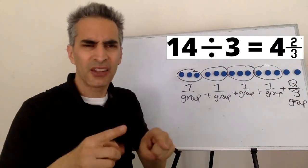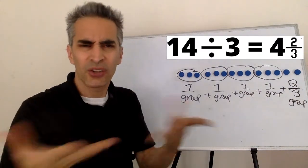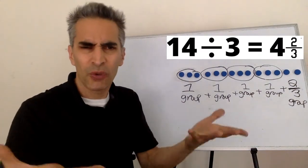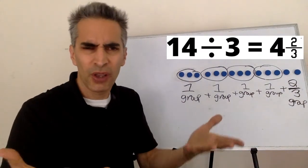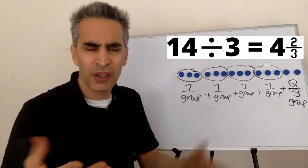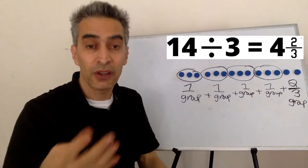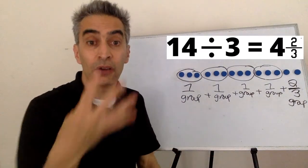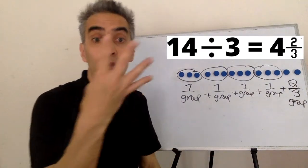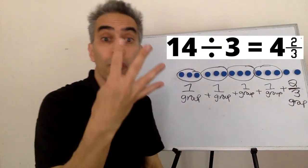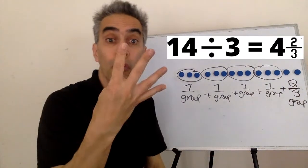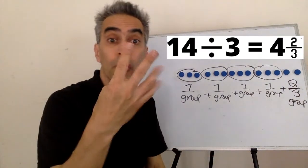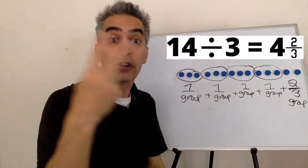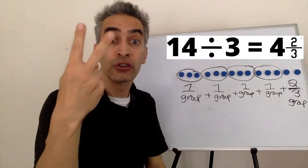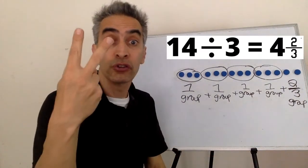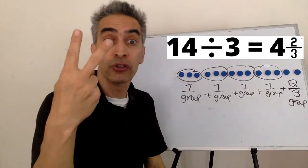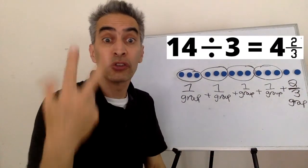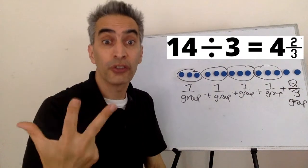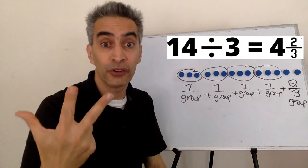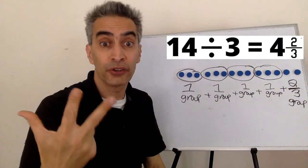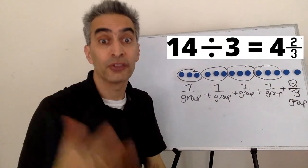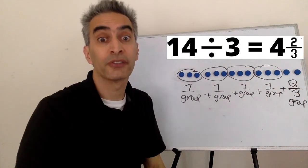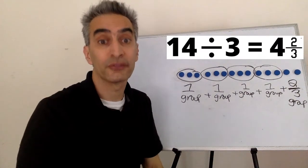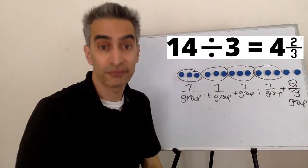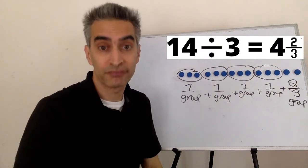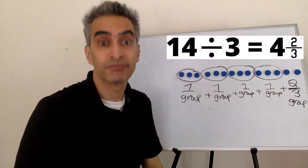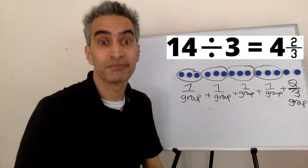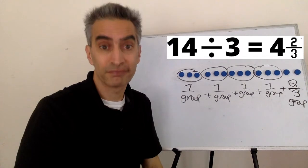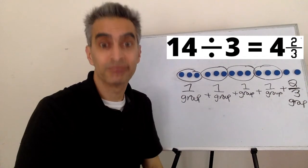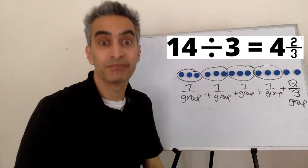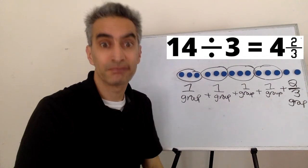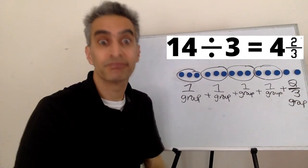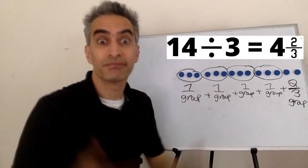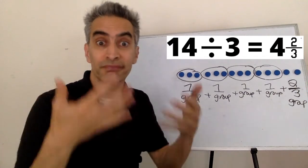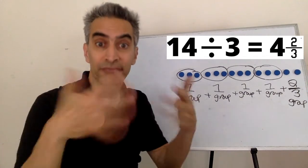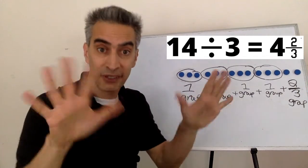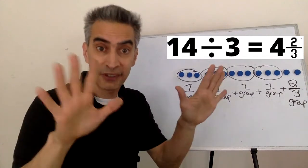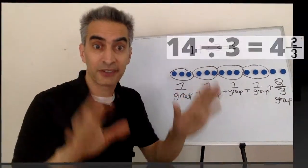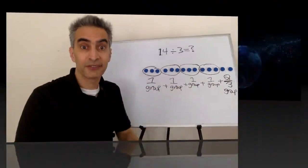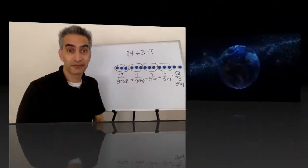The answer is 4 2/3. And we're finished!